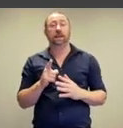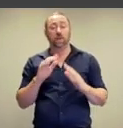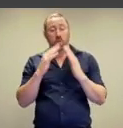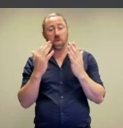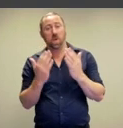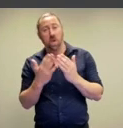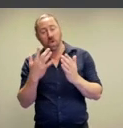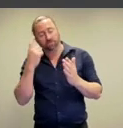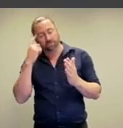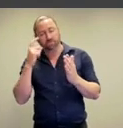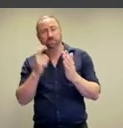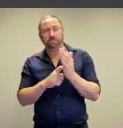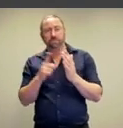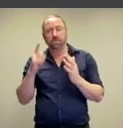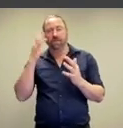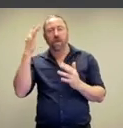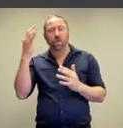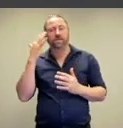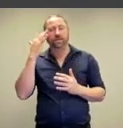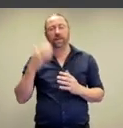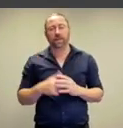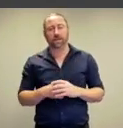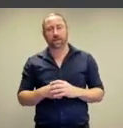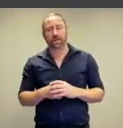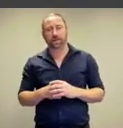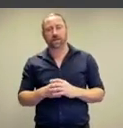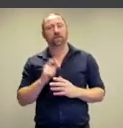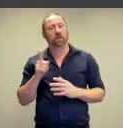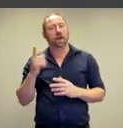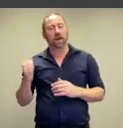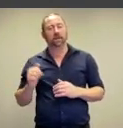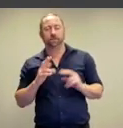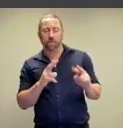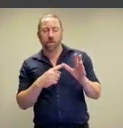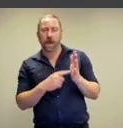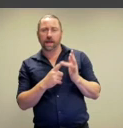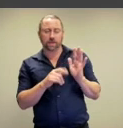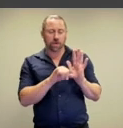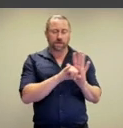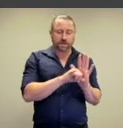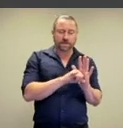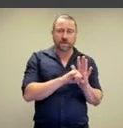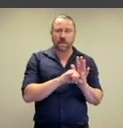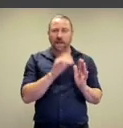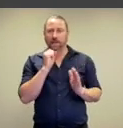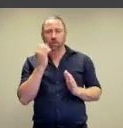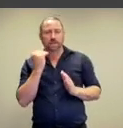she is also an internationally renowned philosopher and she's interested in